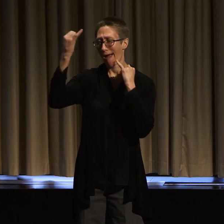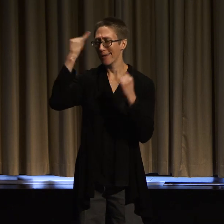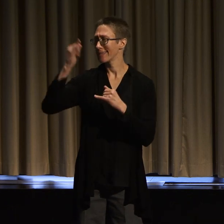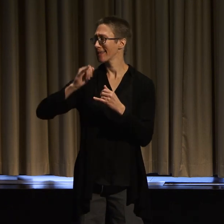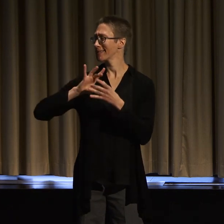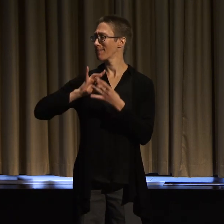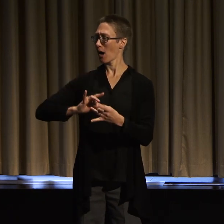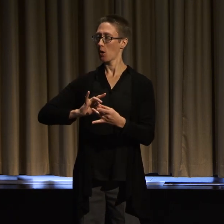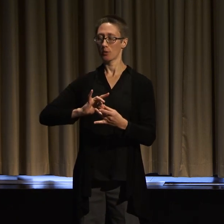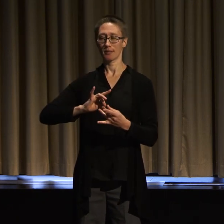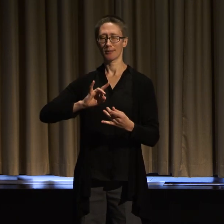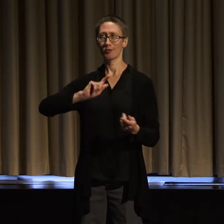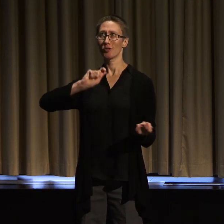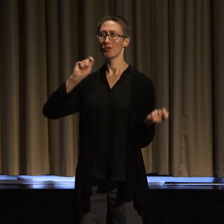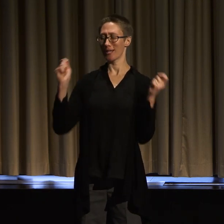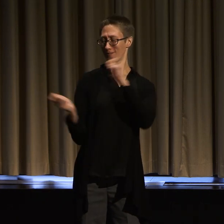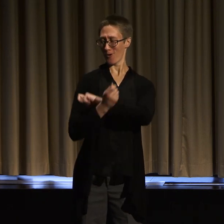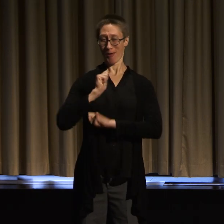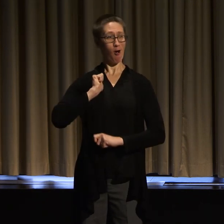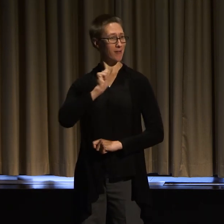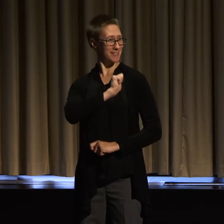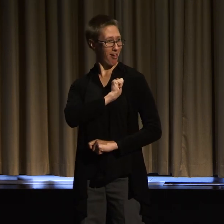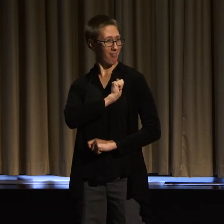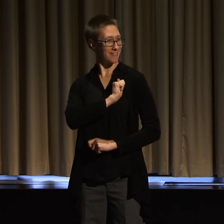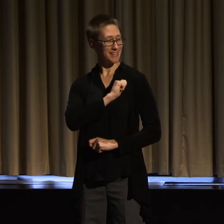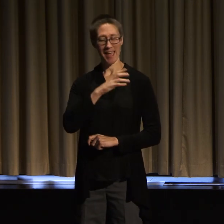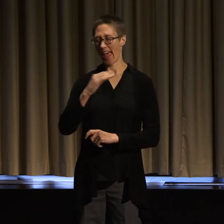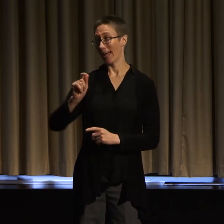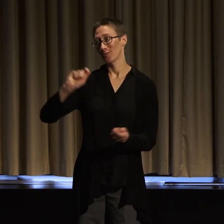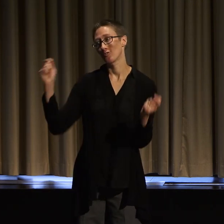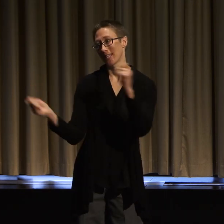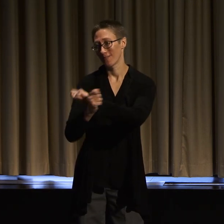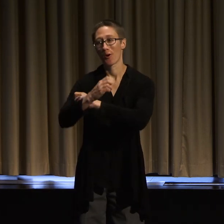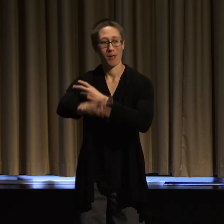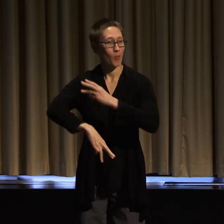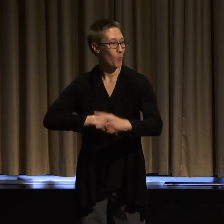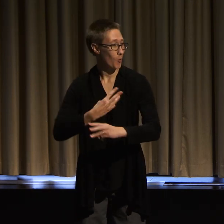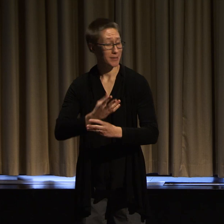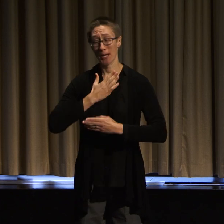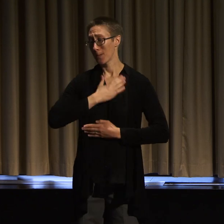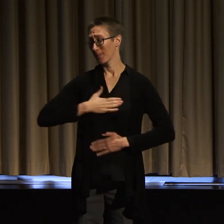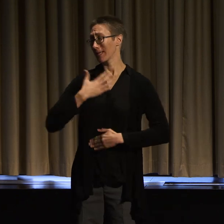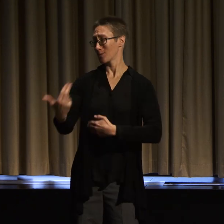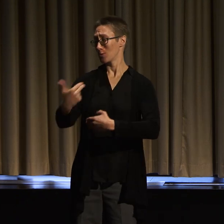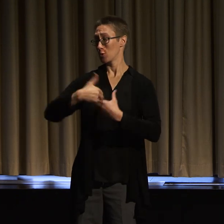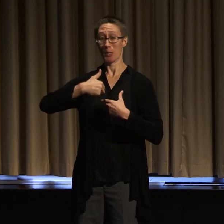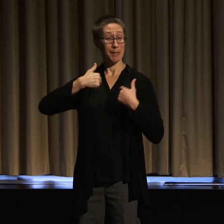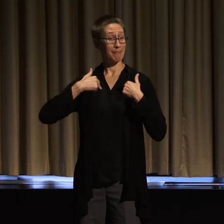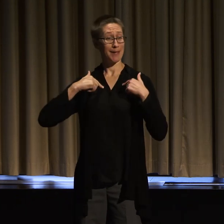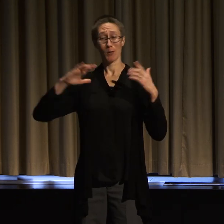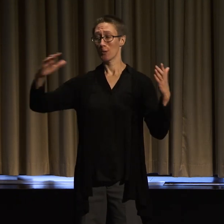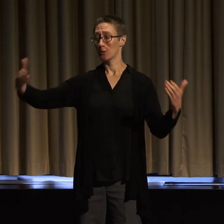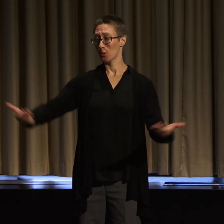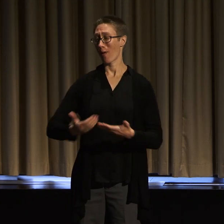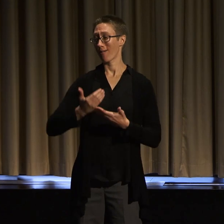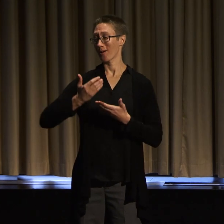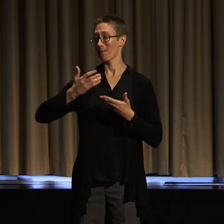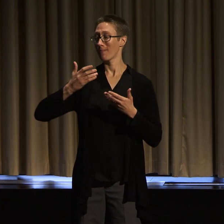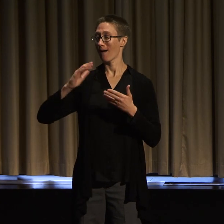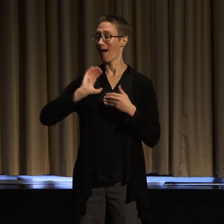seek to transform the world. Please join me in welcoming our keynote speaker to DIS 2018, Mia Mingus.